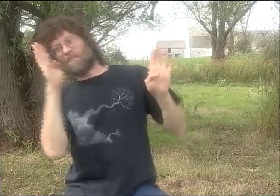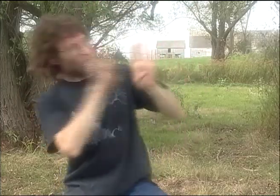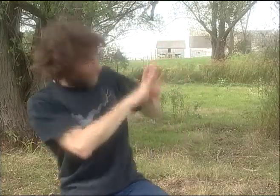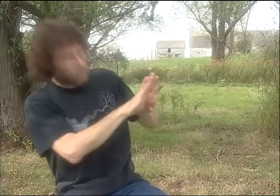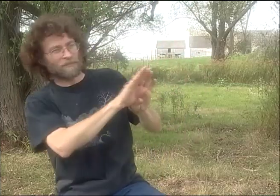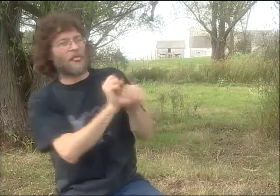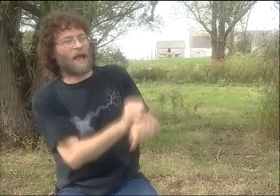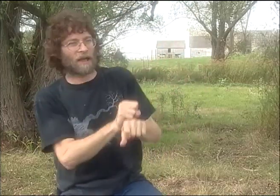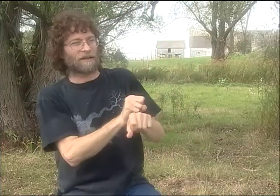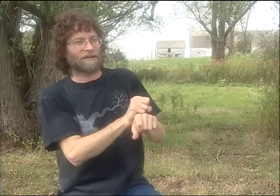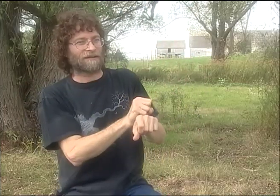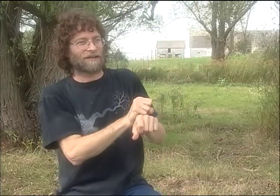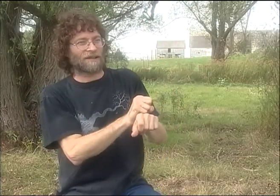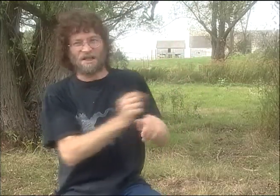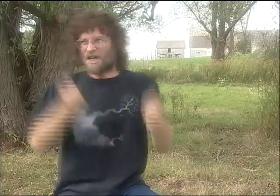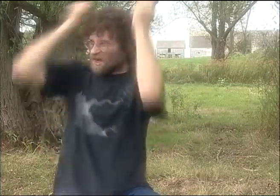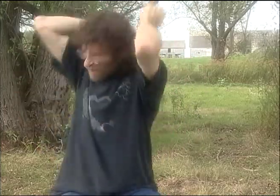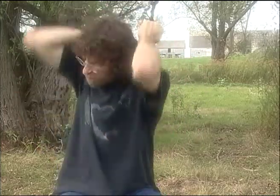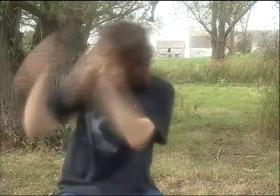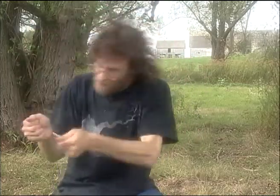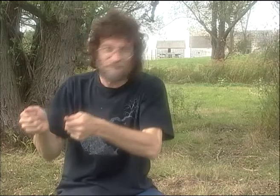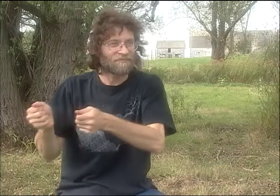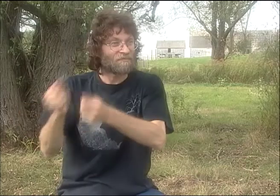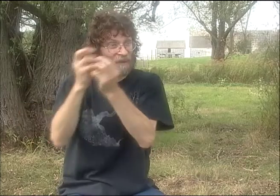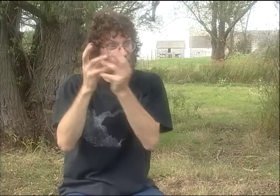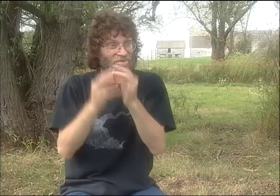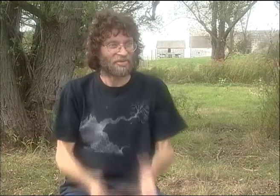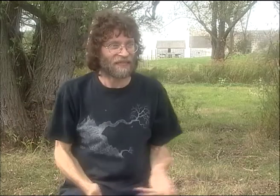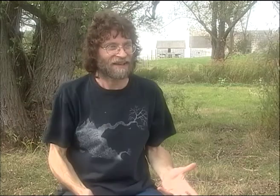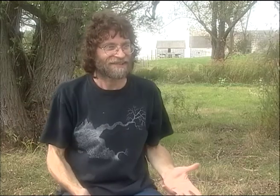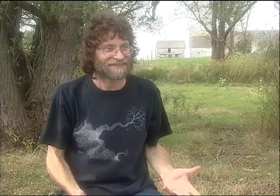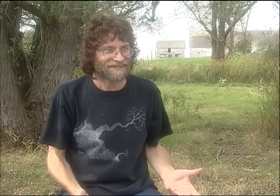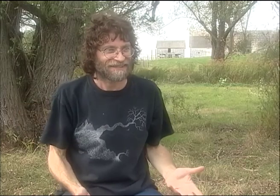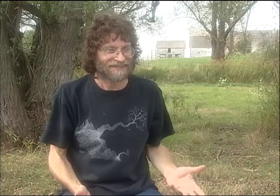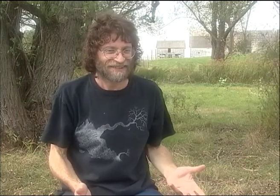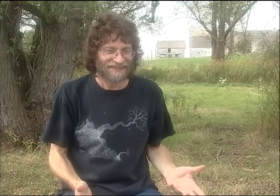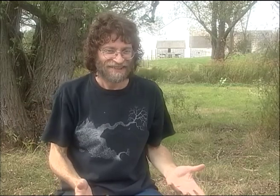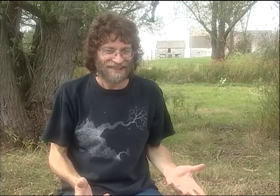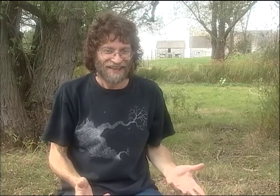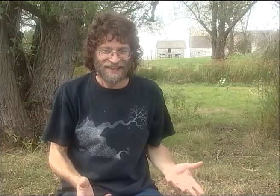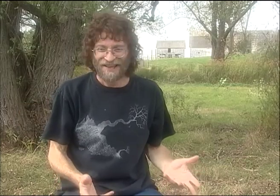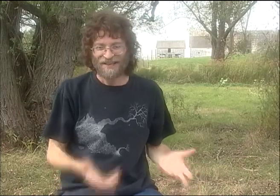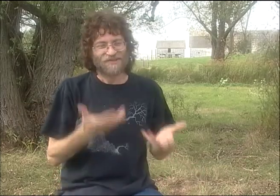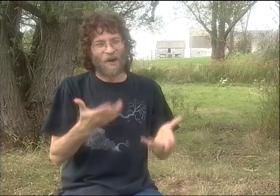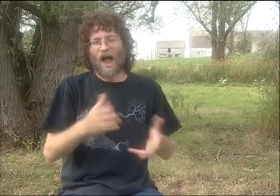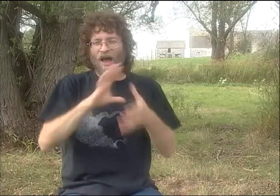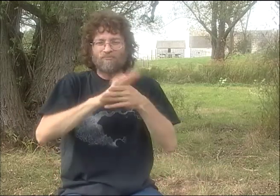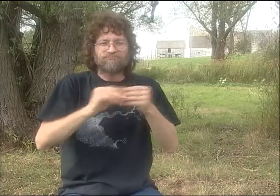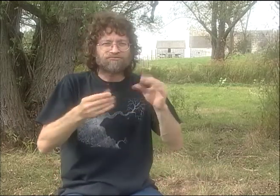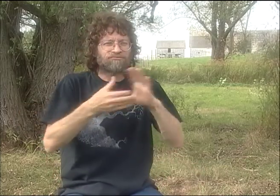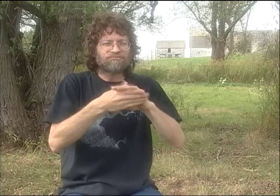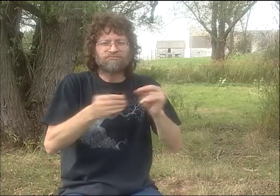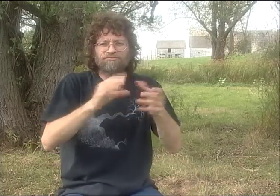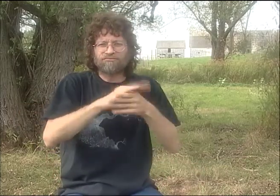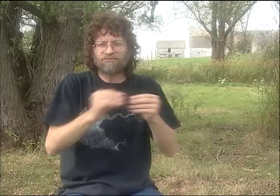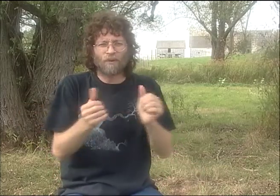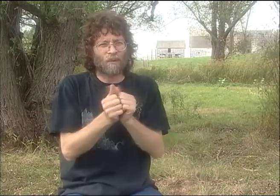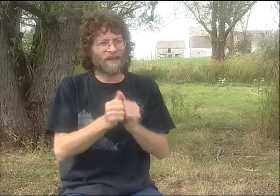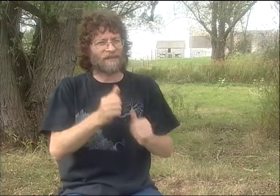HE'S BEING CHASED BY THIS HUGE GUY WITH THE CHAIR. MADE IT OUT JUST IN TIME AND CLOSED THE DOOR AND LOCKED IT JUST AS THE CHAIR WAS BEING SMASHED